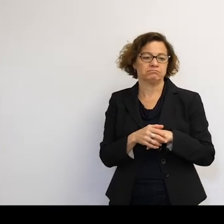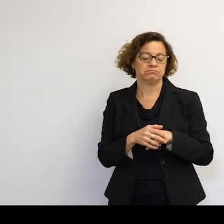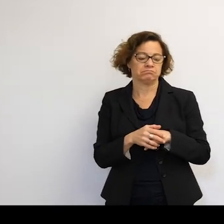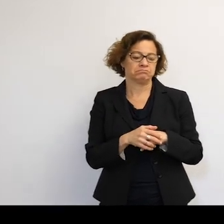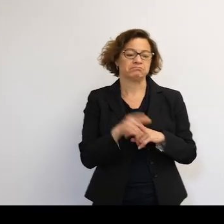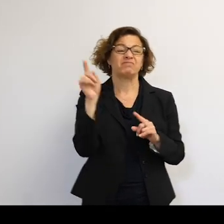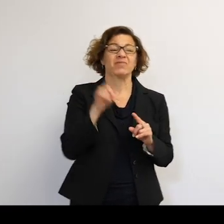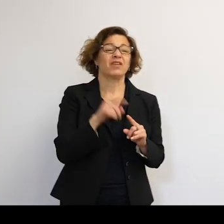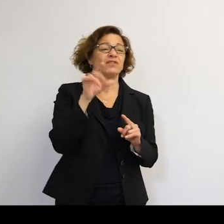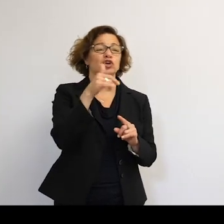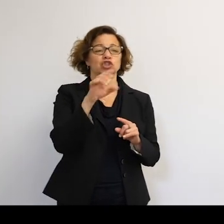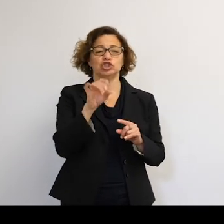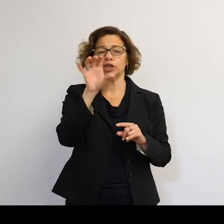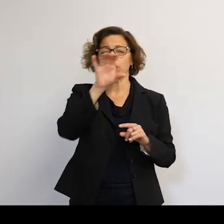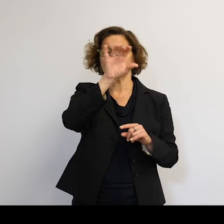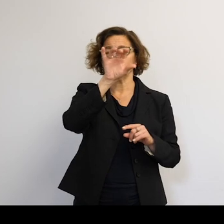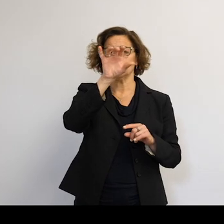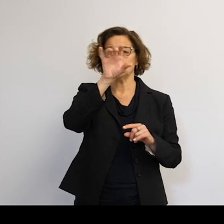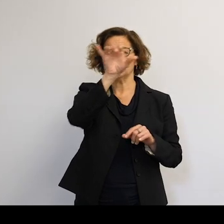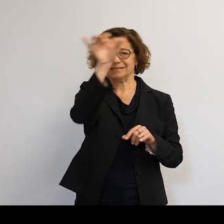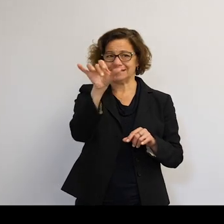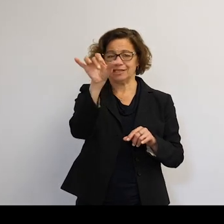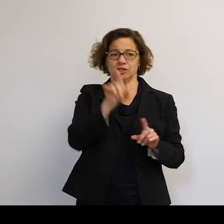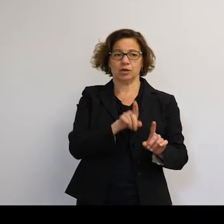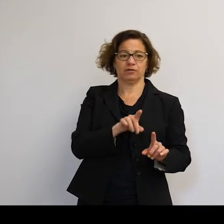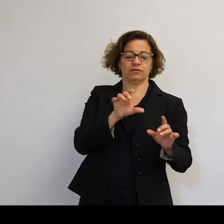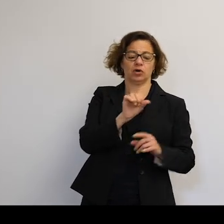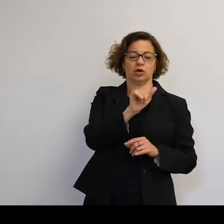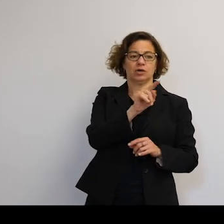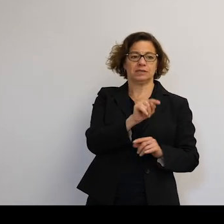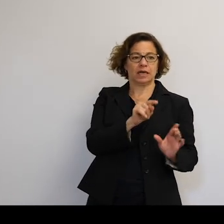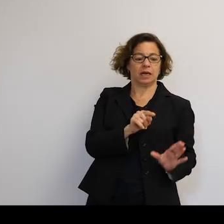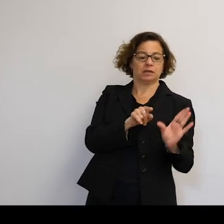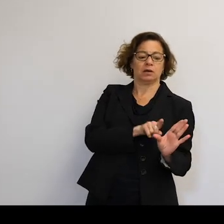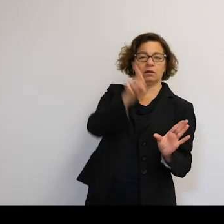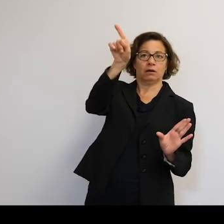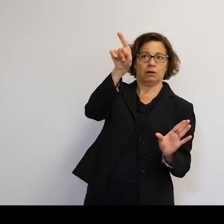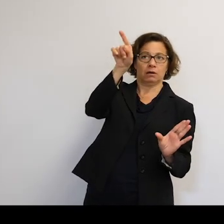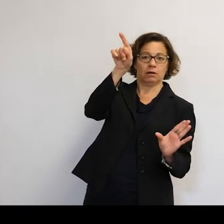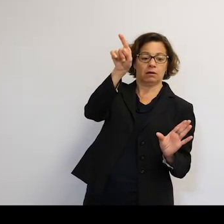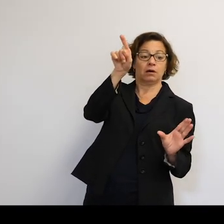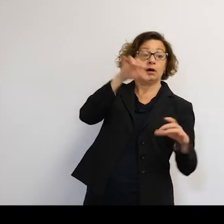But for the geostationary ring, if we're pointing satellite dishes, the small error